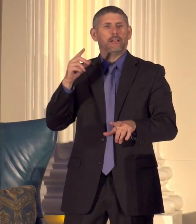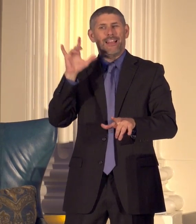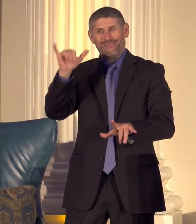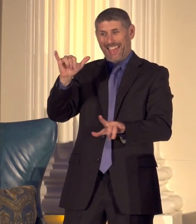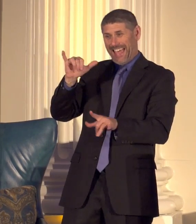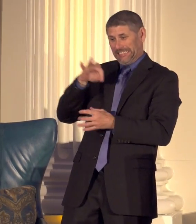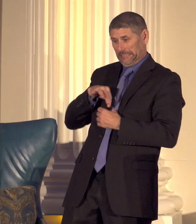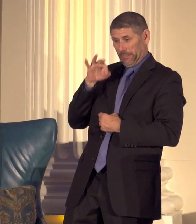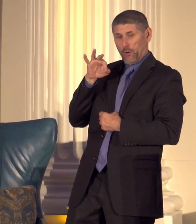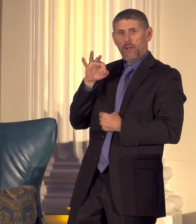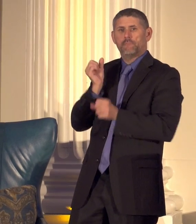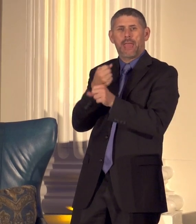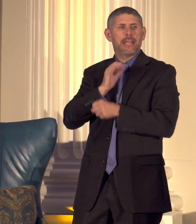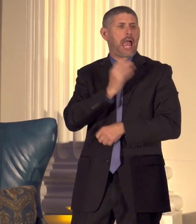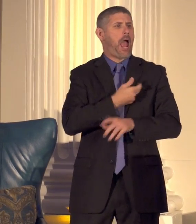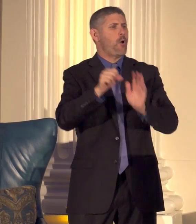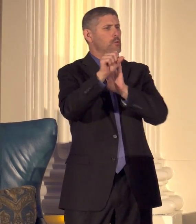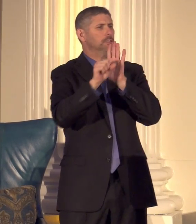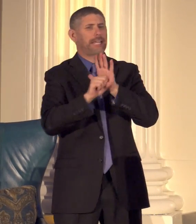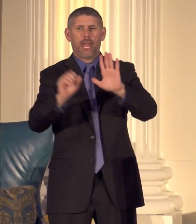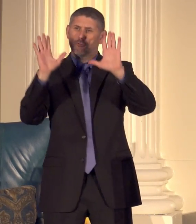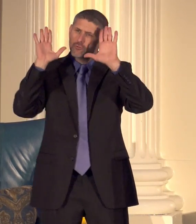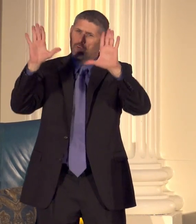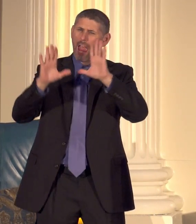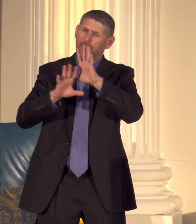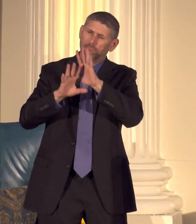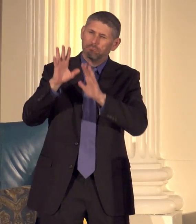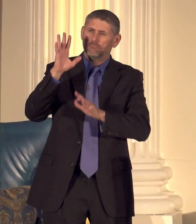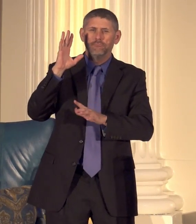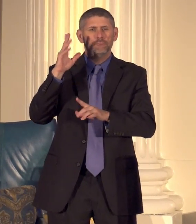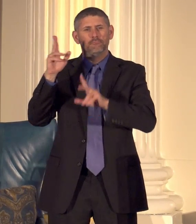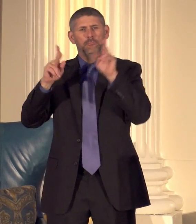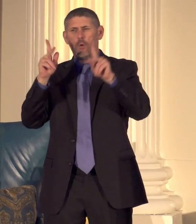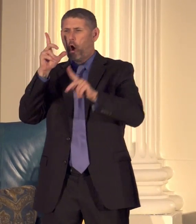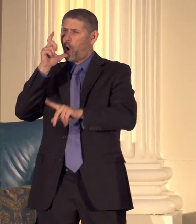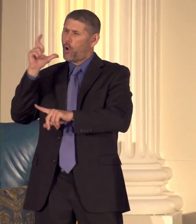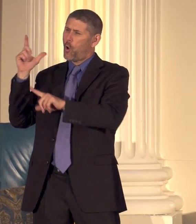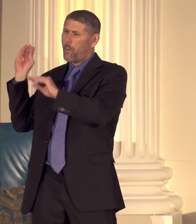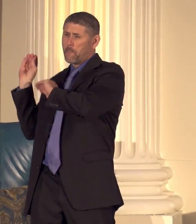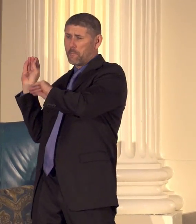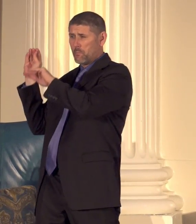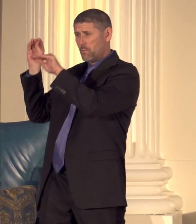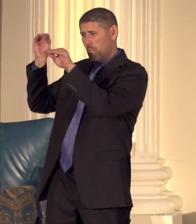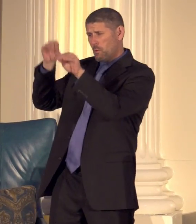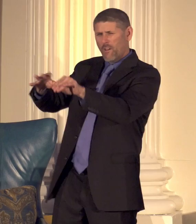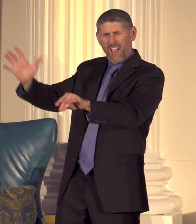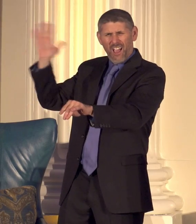state so so great so attracted to the pioneers who settled here who gave us so